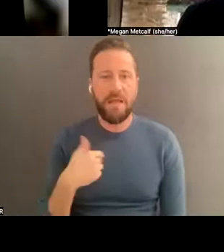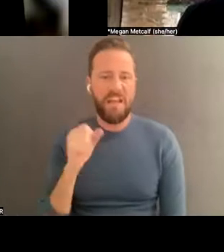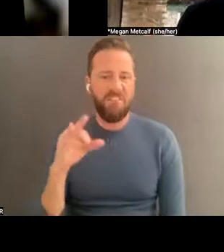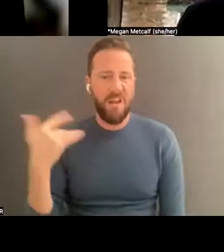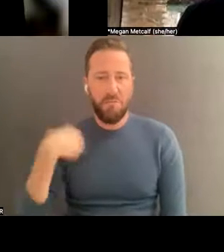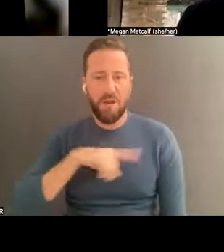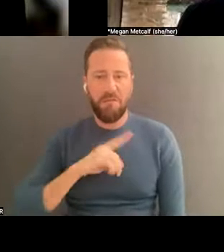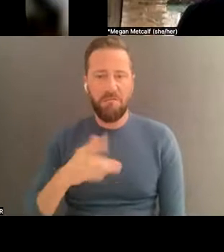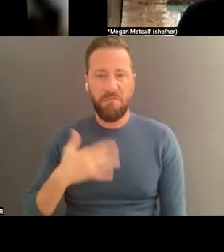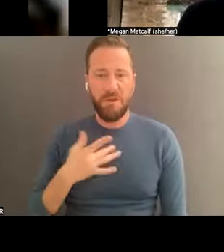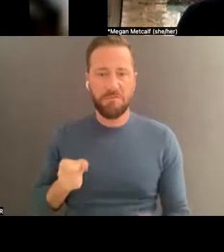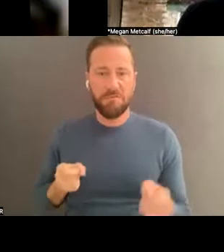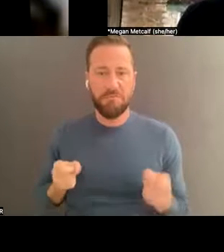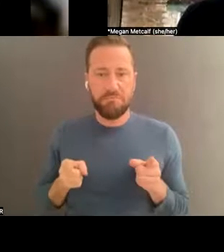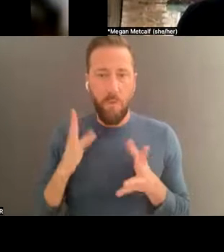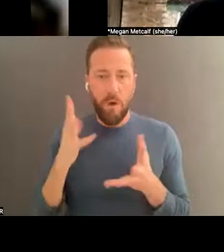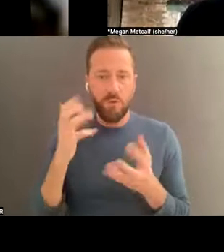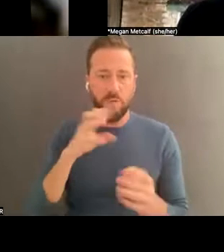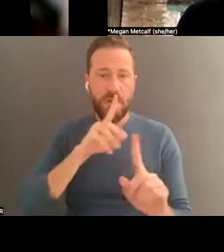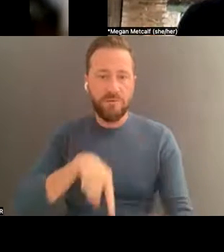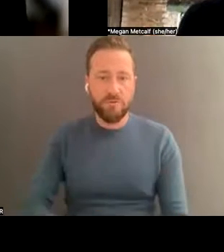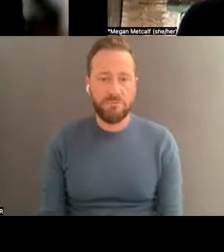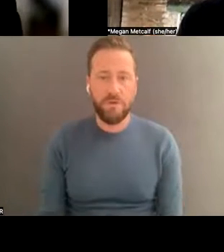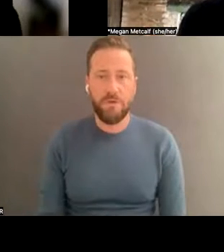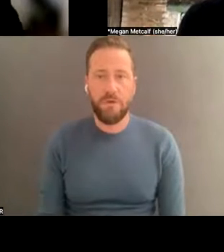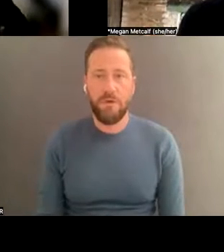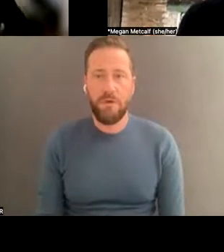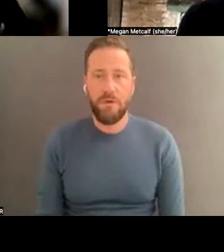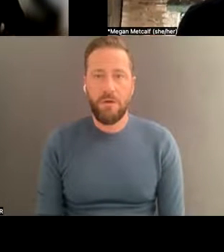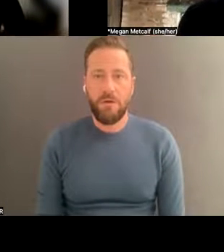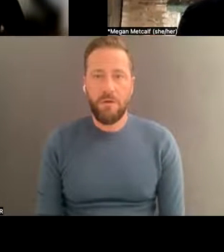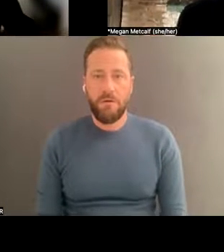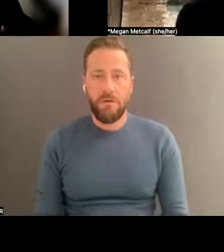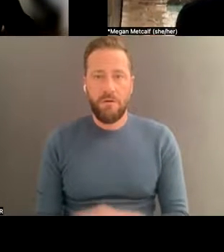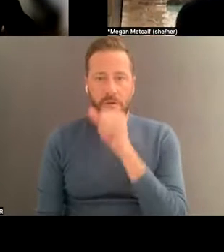like, if that triggers any thoughts for you